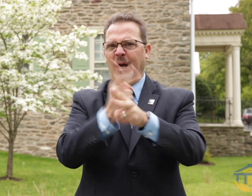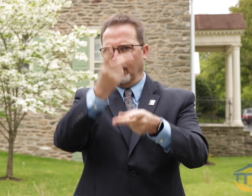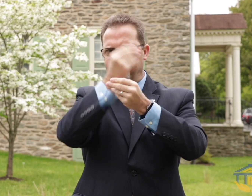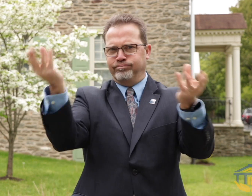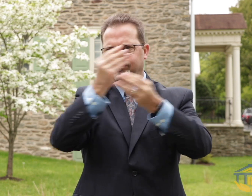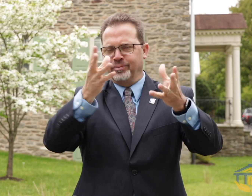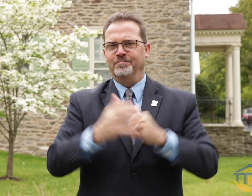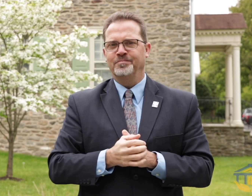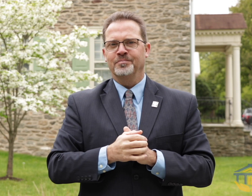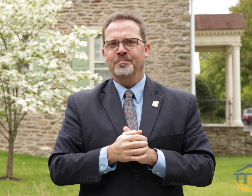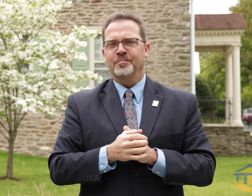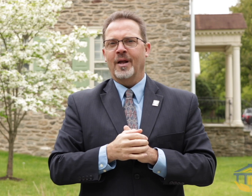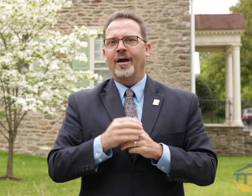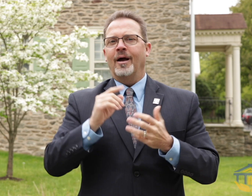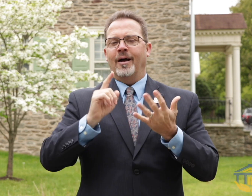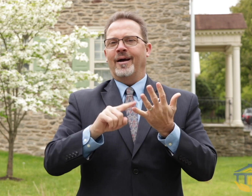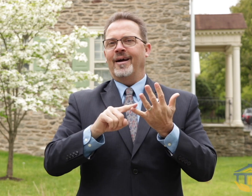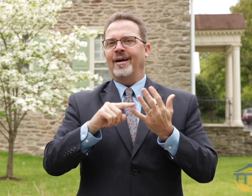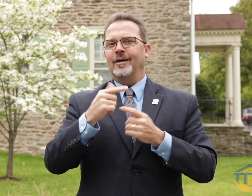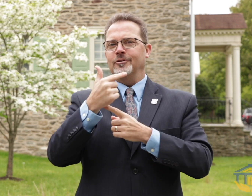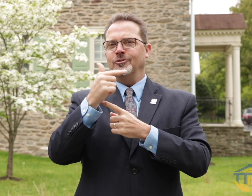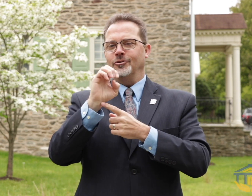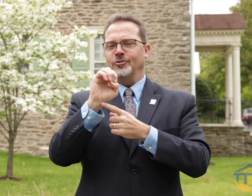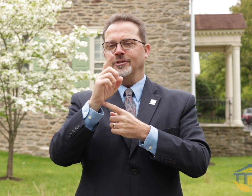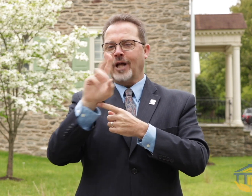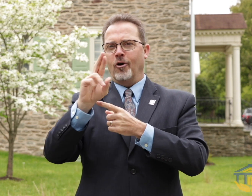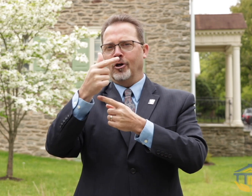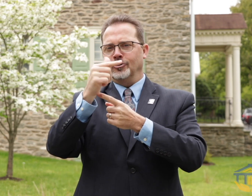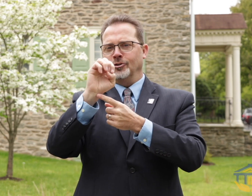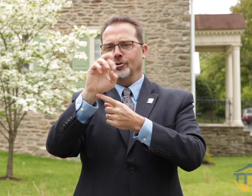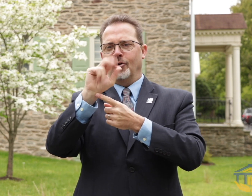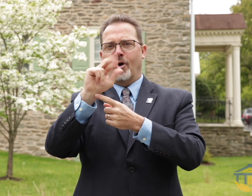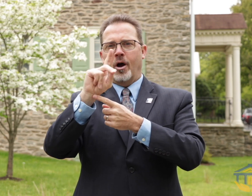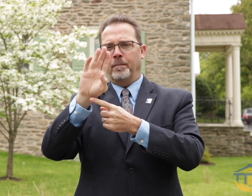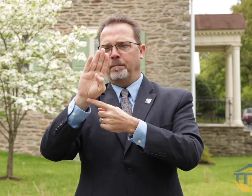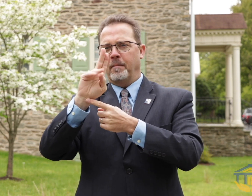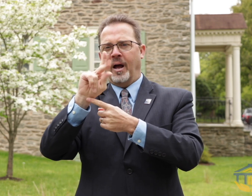coming up very quickly on our turn to host next year in 2020. I also wanted to